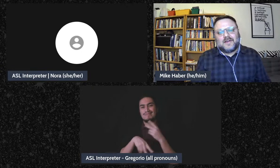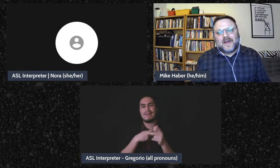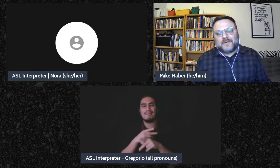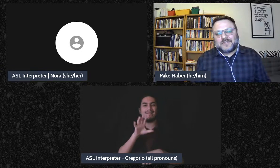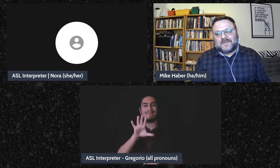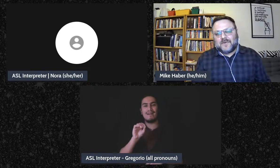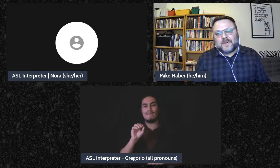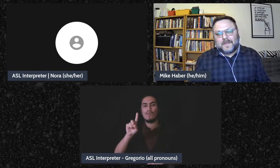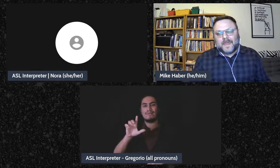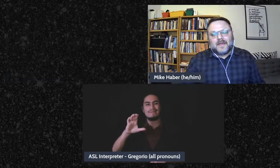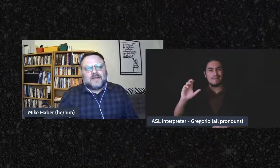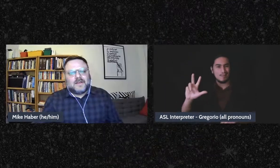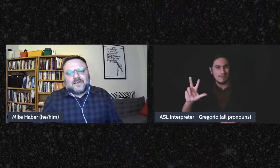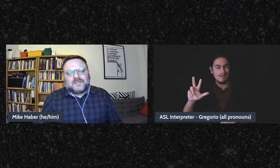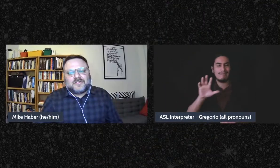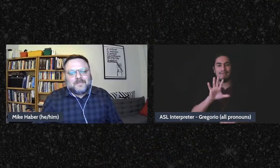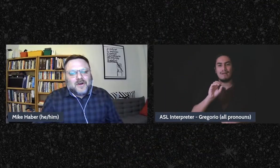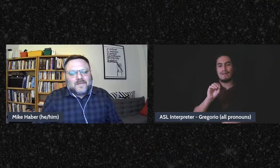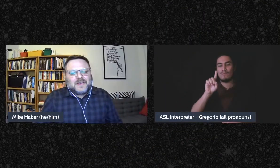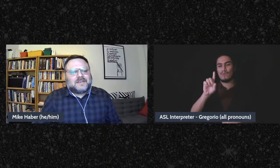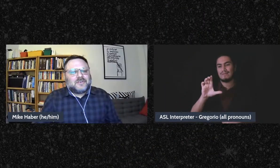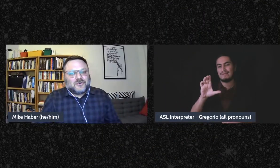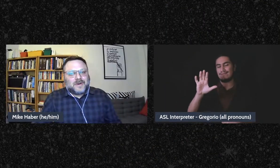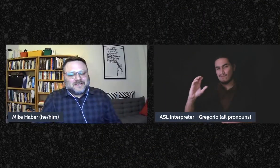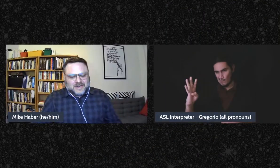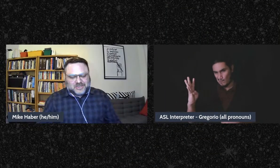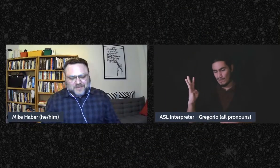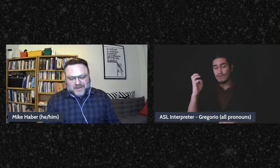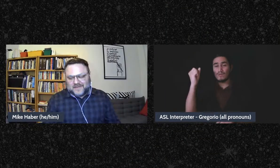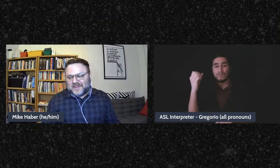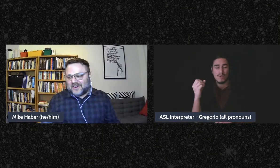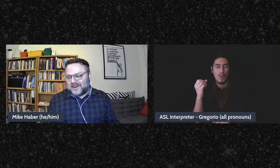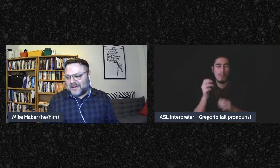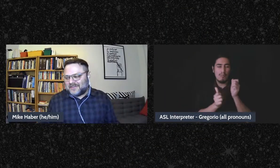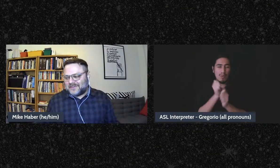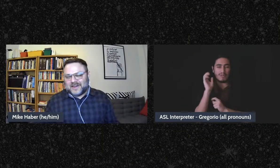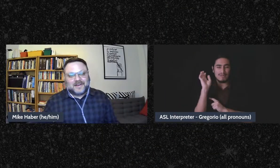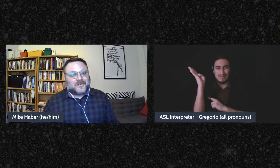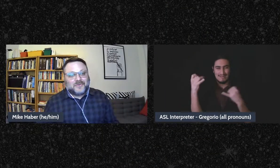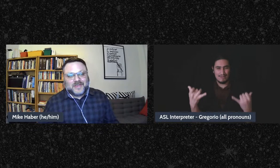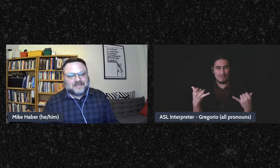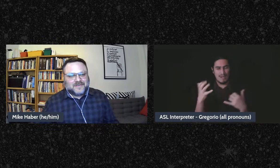and 51 c4. So the bulk of the initial presentation I'm going to give here, is when I go through these